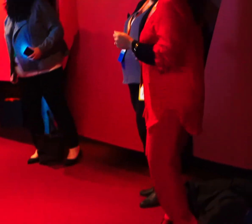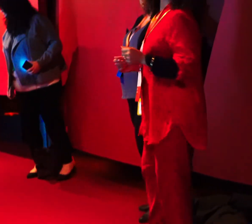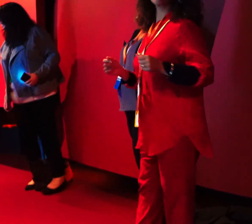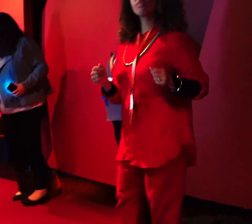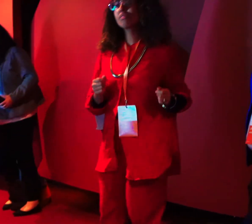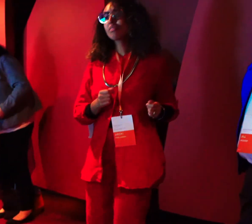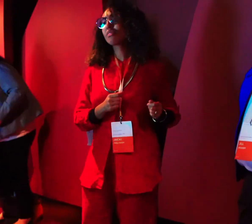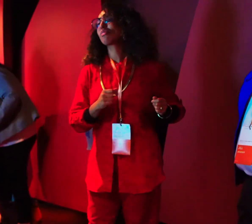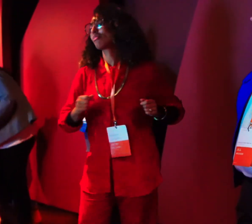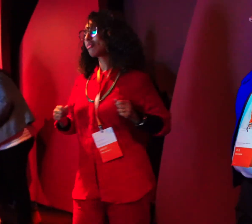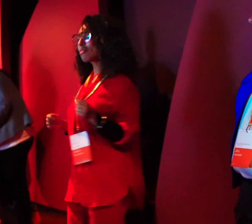Come on, Ted, play.